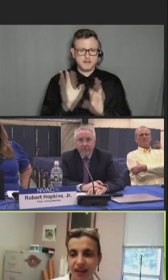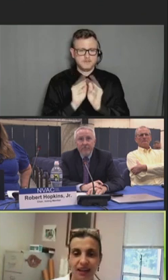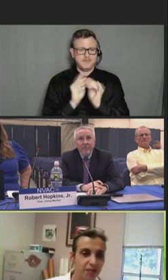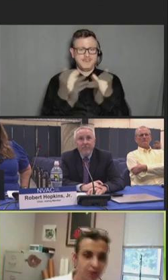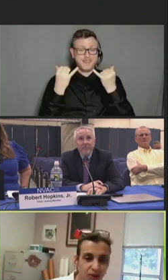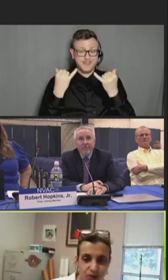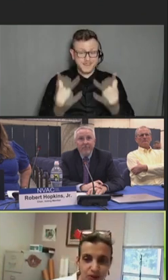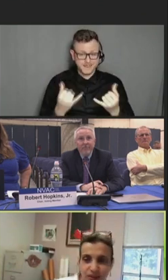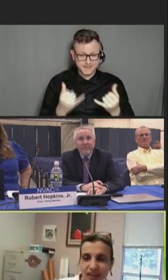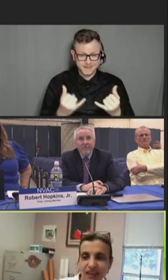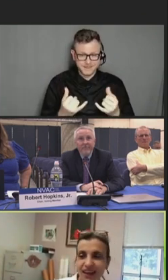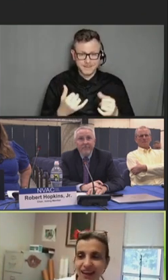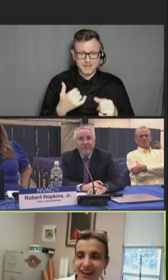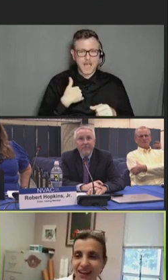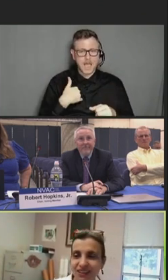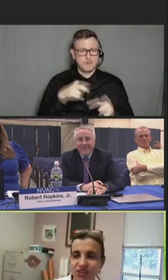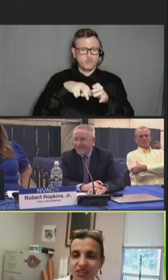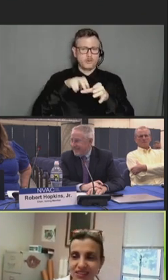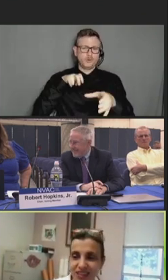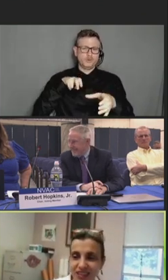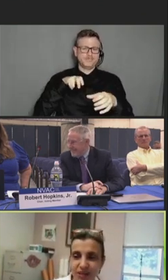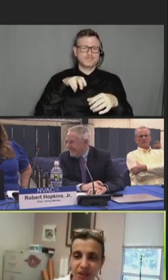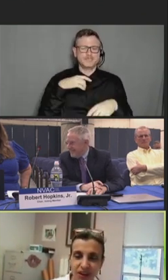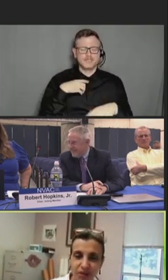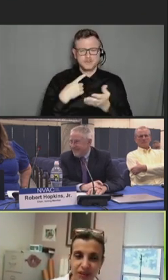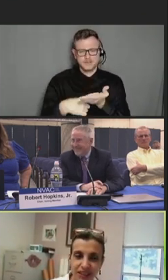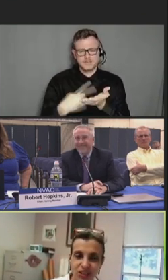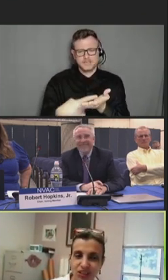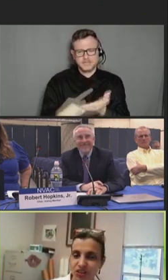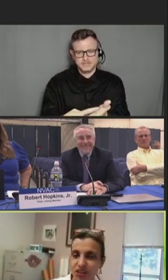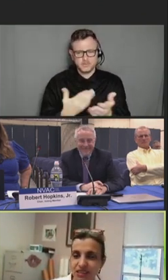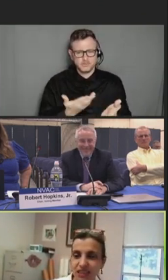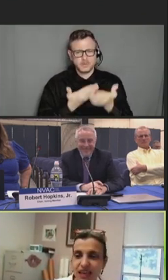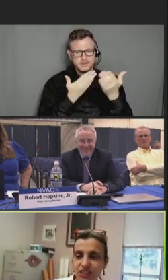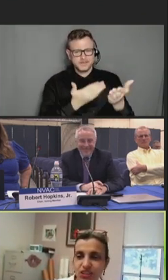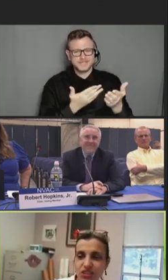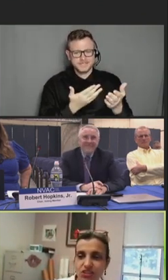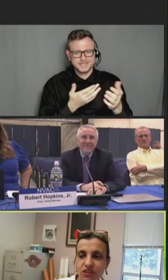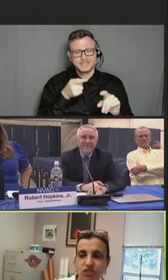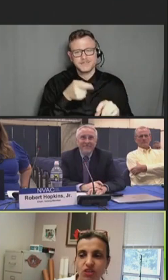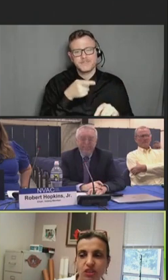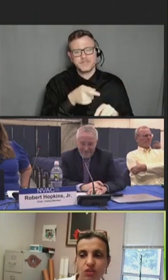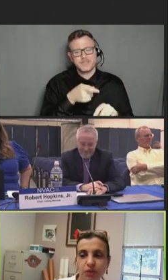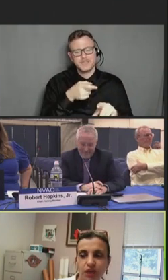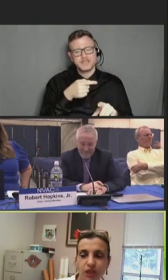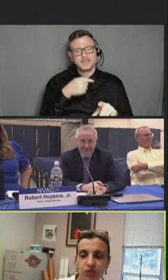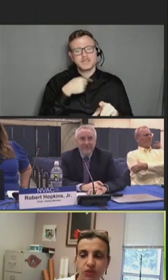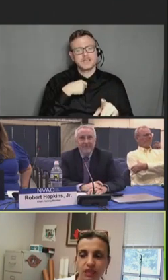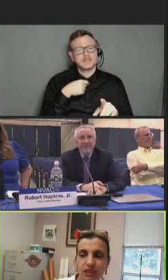I'm recused to discuss and make recommendations on the selections of the strains to be included